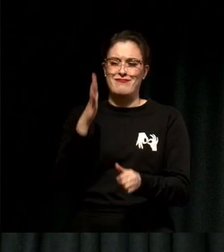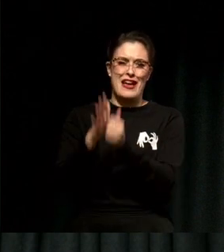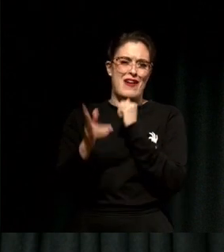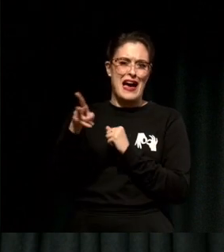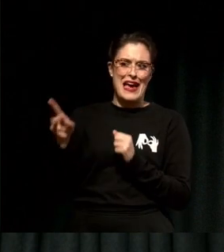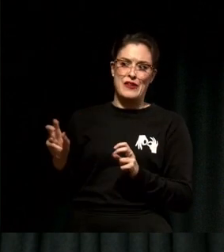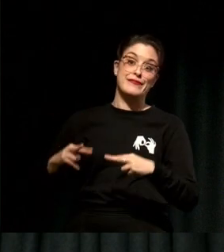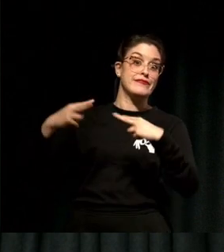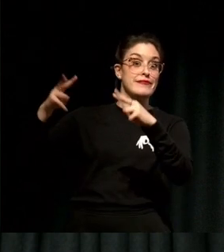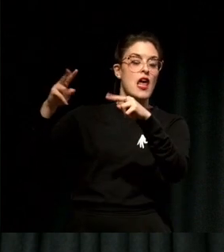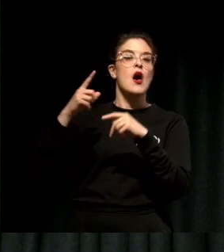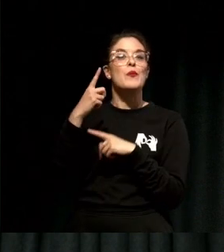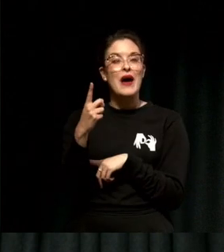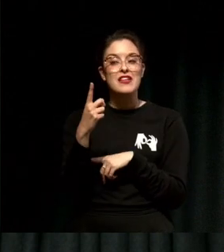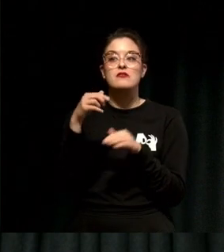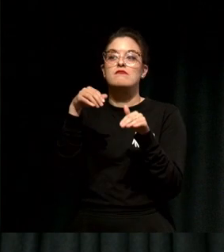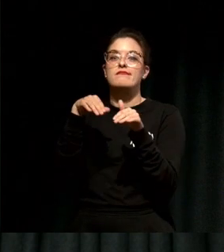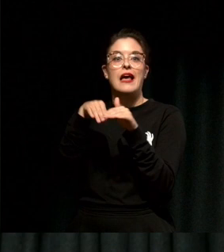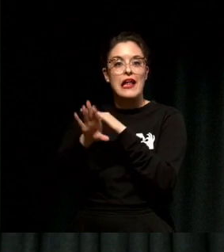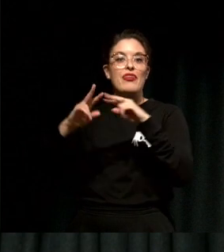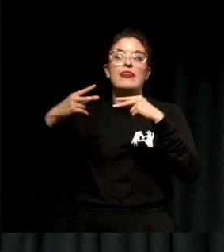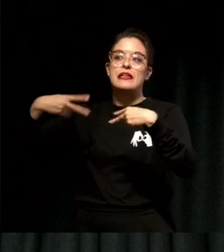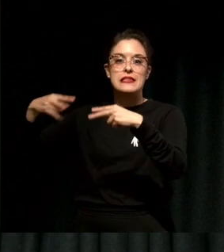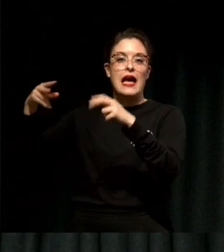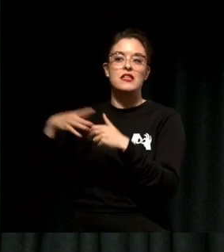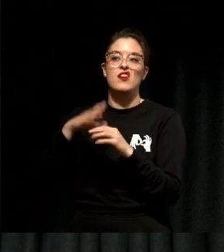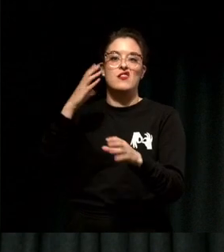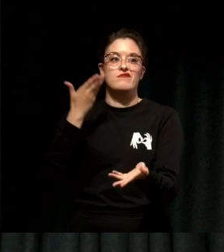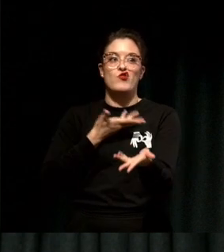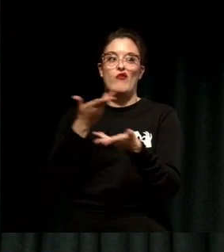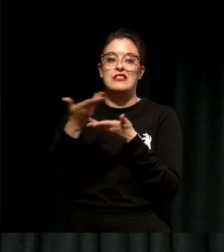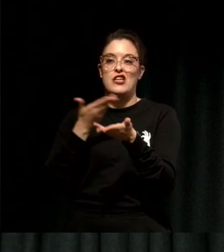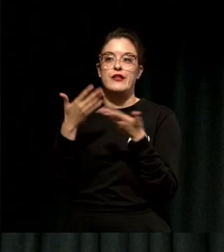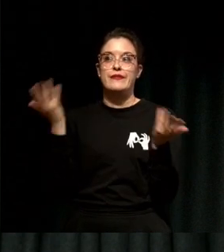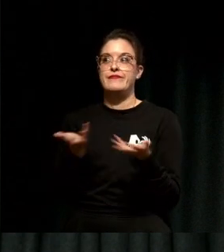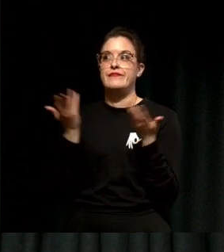him, but she did say that during that conversation it was going pretty south pretty quickly,